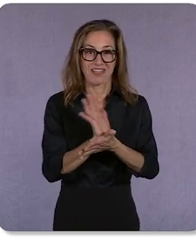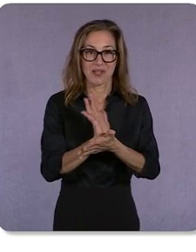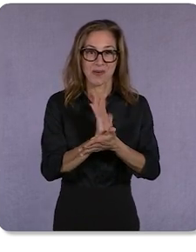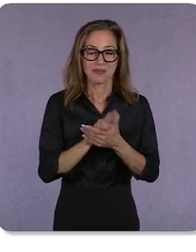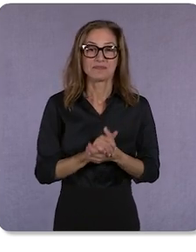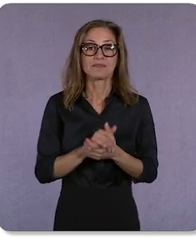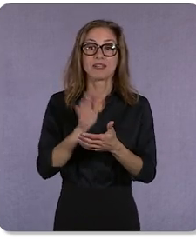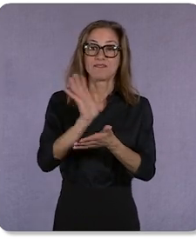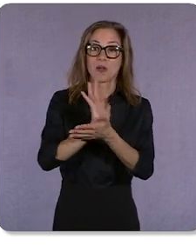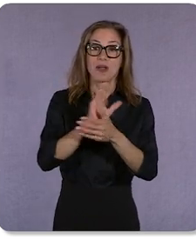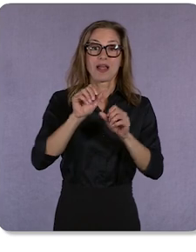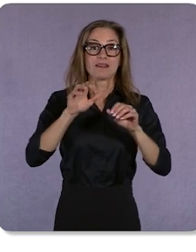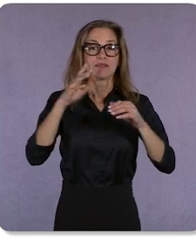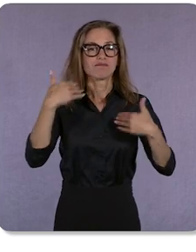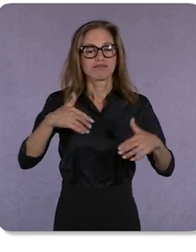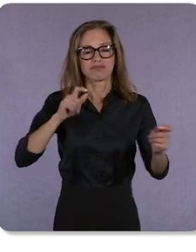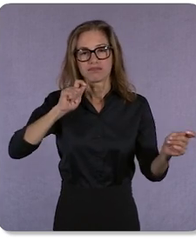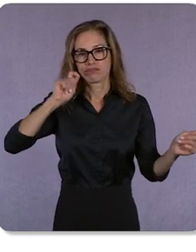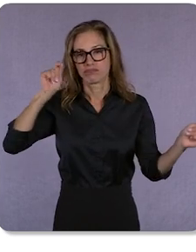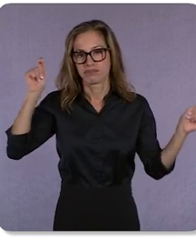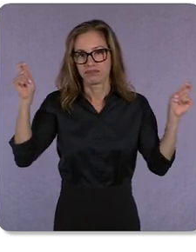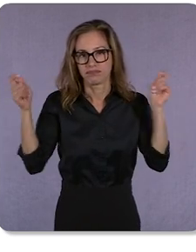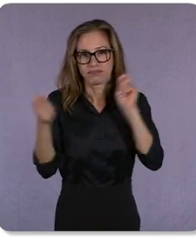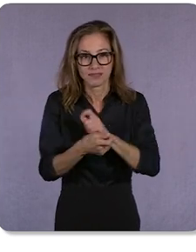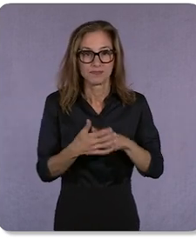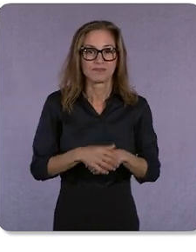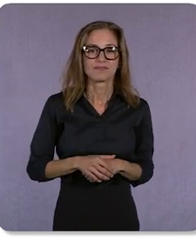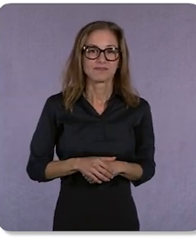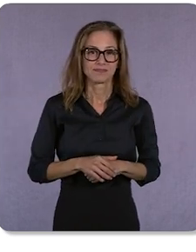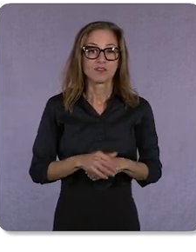a complete transformation. Online video watch-time